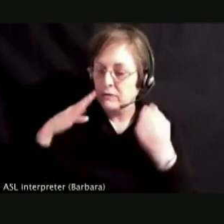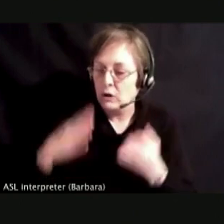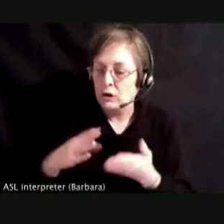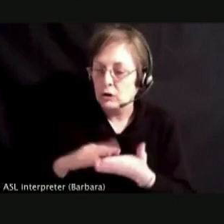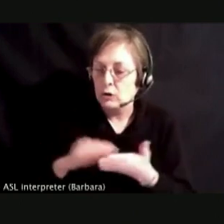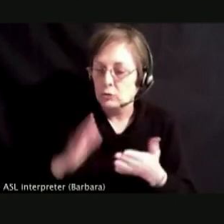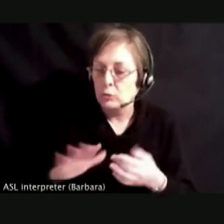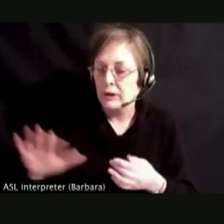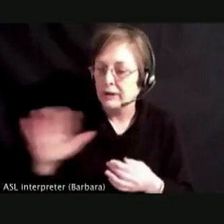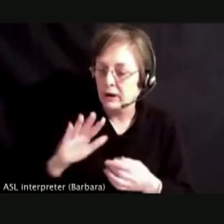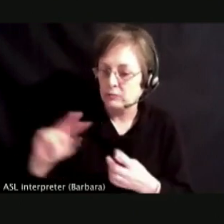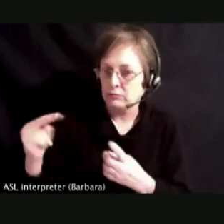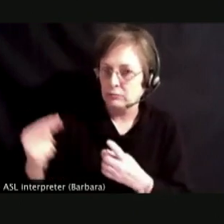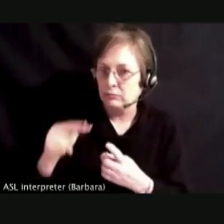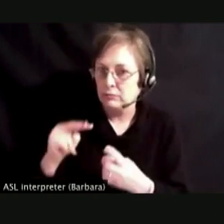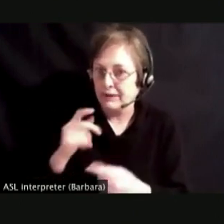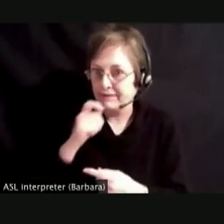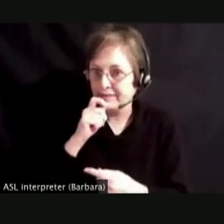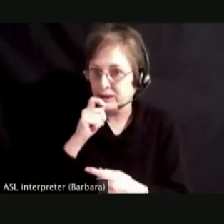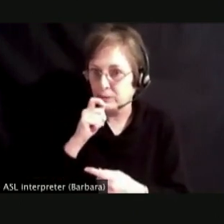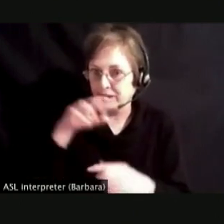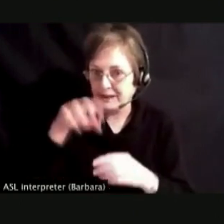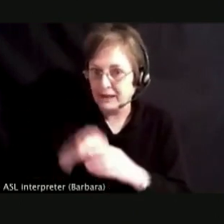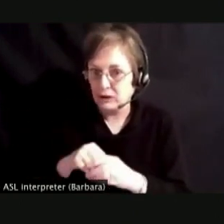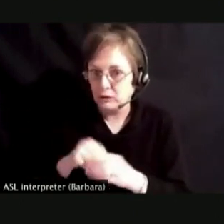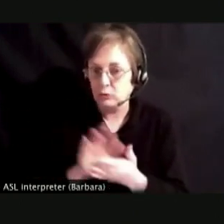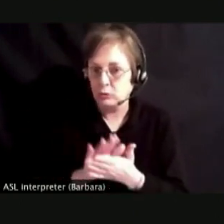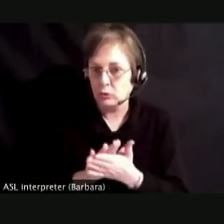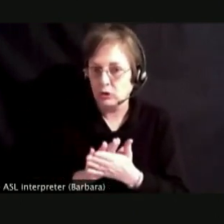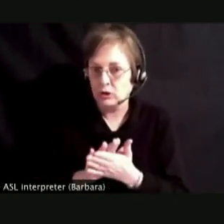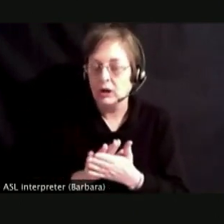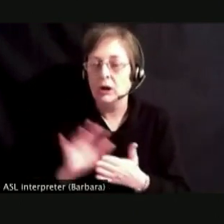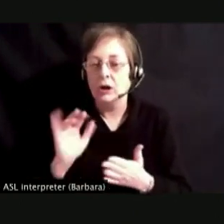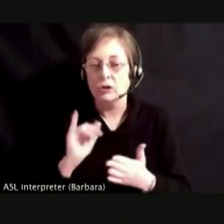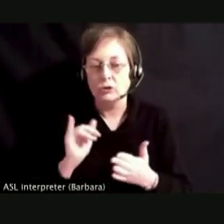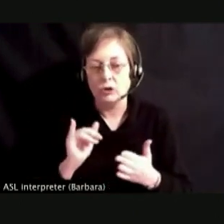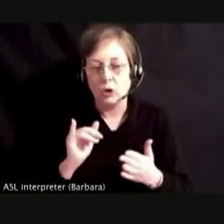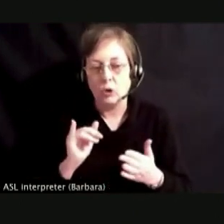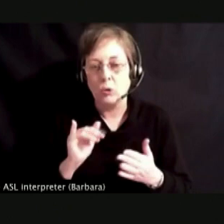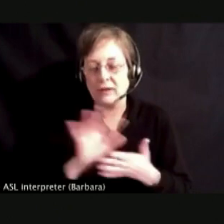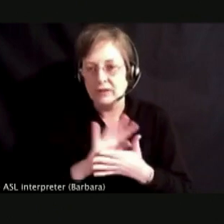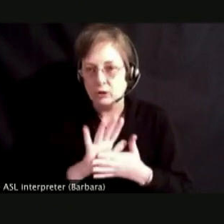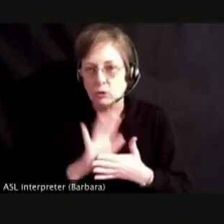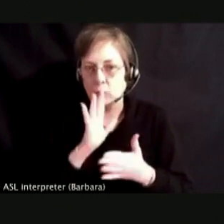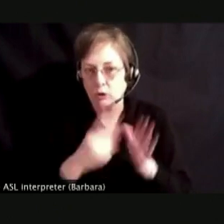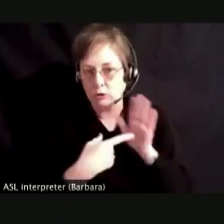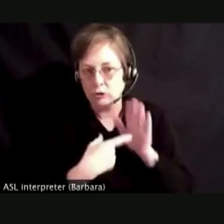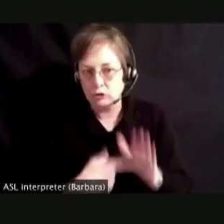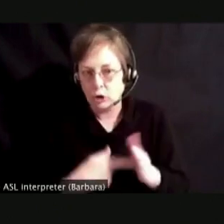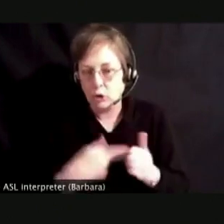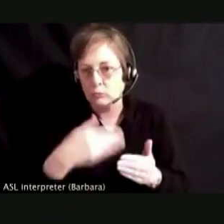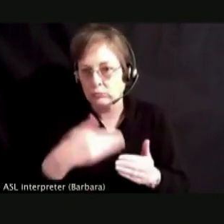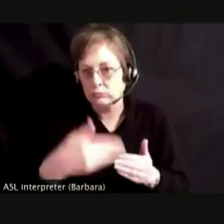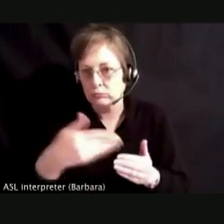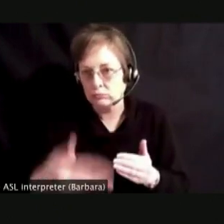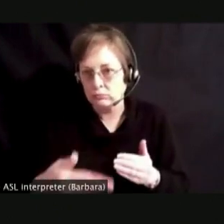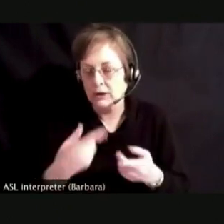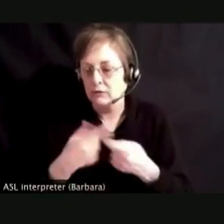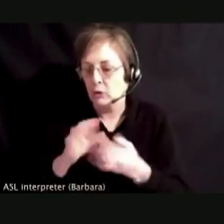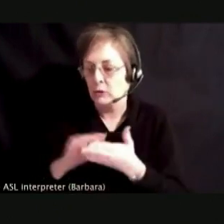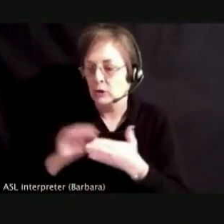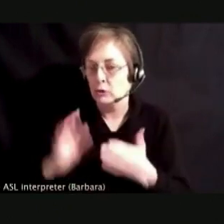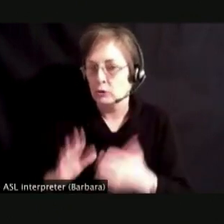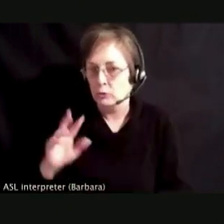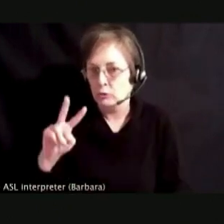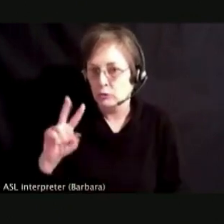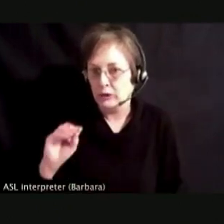WE WILL ALSO BE INTERSPERSING VIDEOS FROM OUR STUDENTS 2002 PSA CONTEST WINNERS.